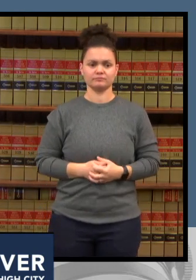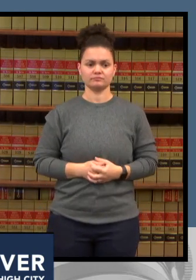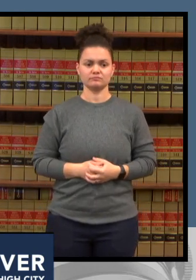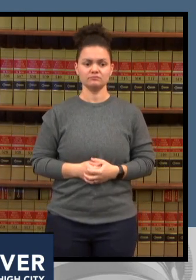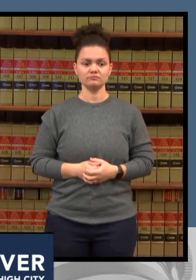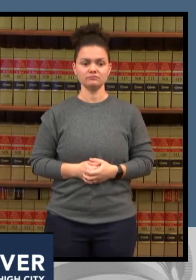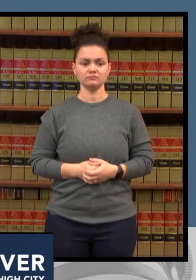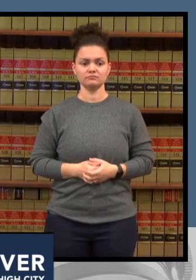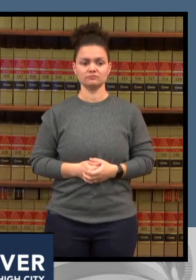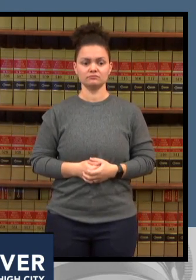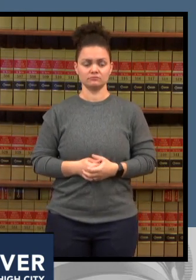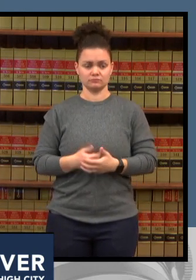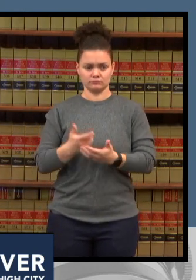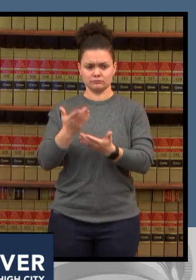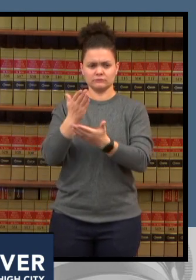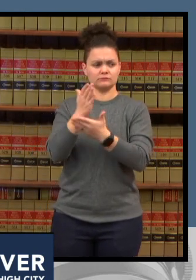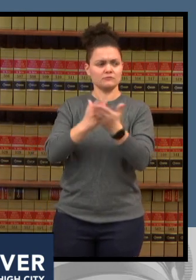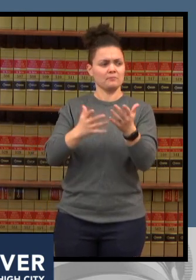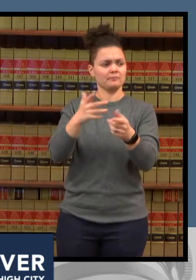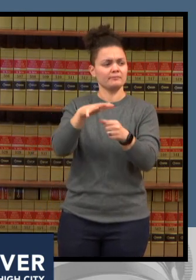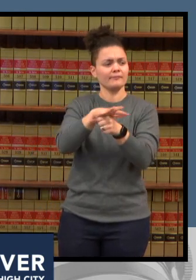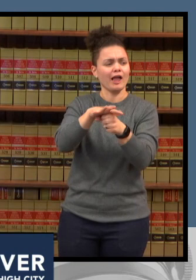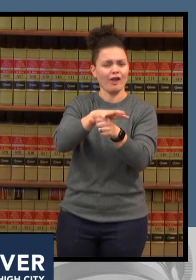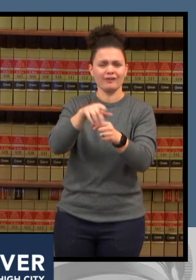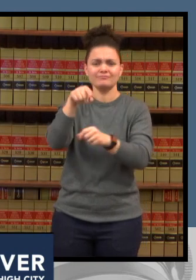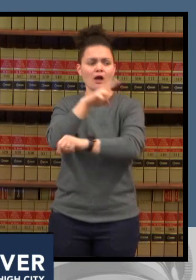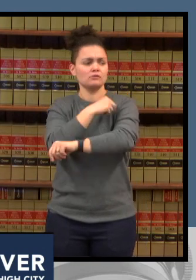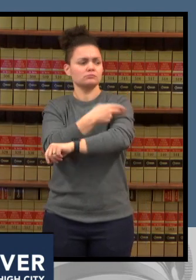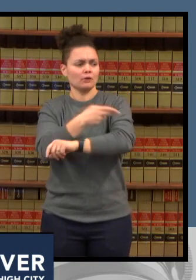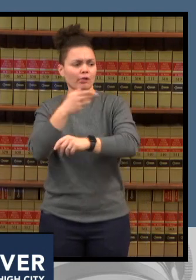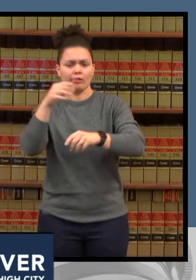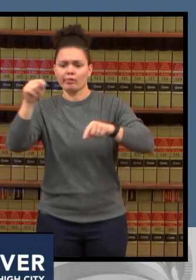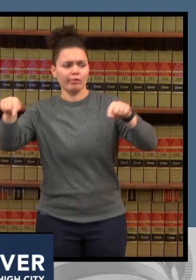but there are more procedural areas that we care for patients while they're waiting for beds to try